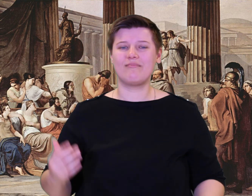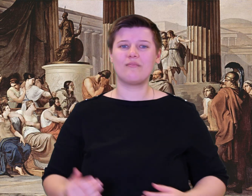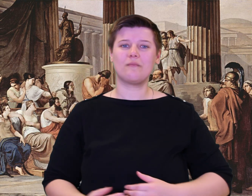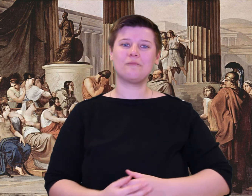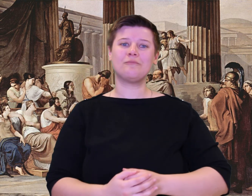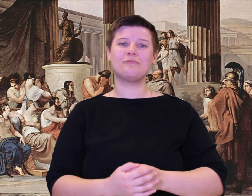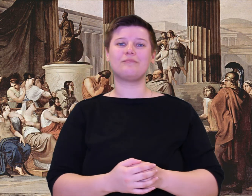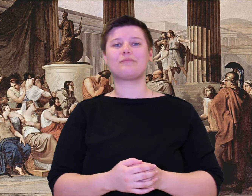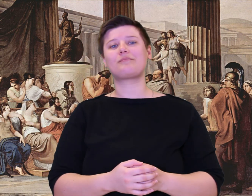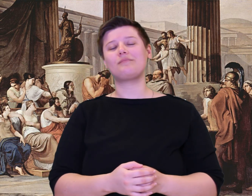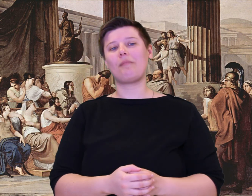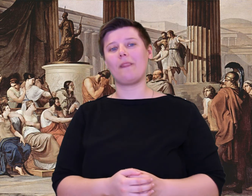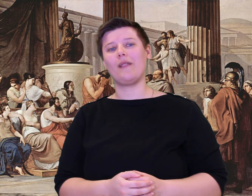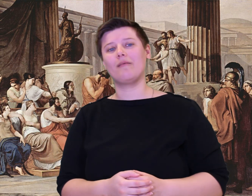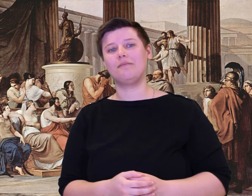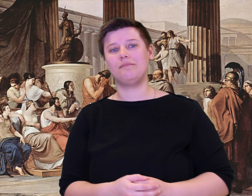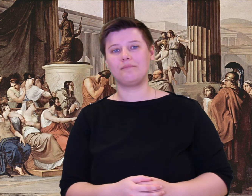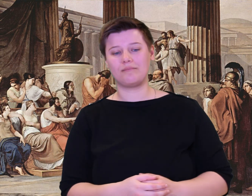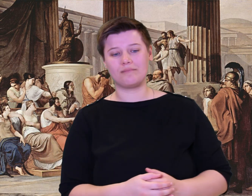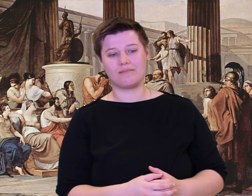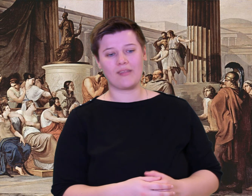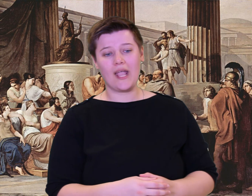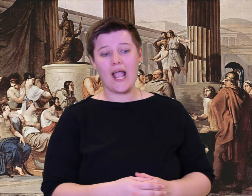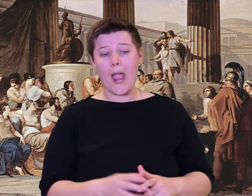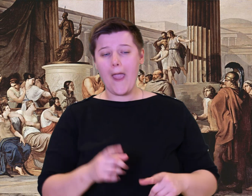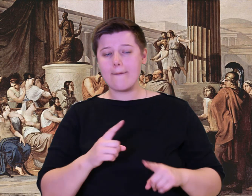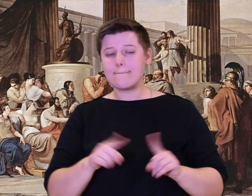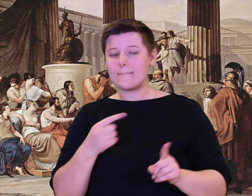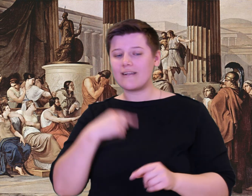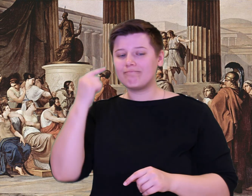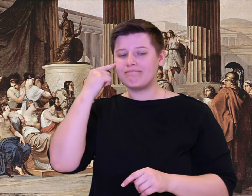that my men and I could all survive.